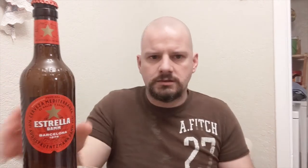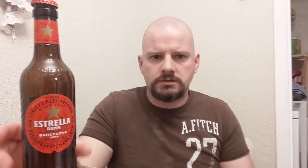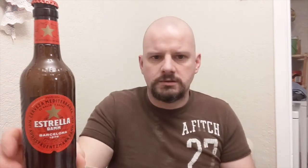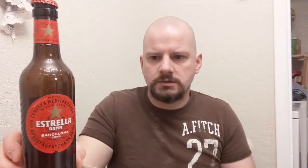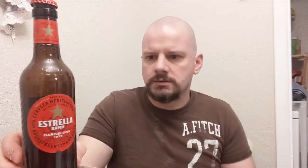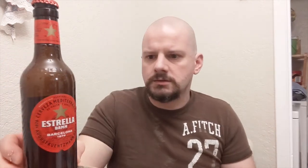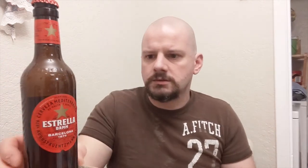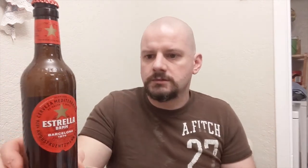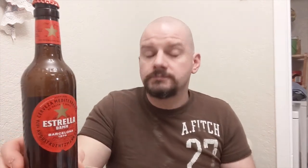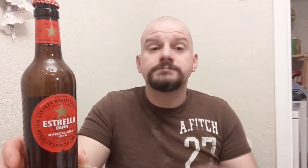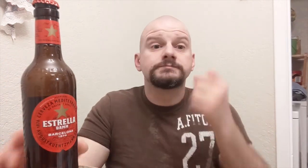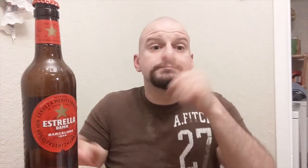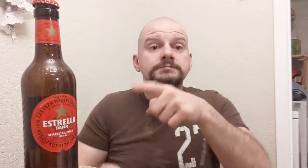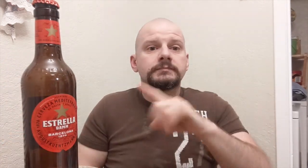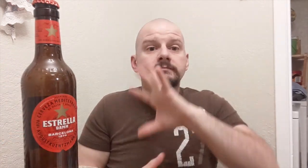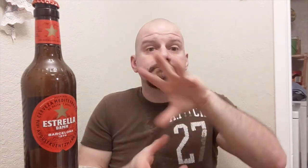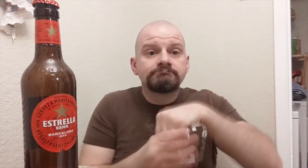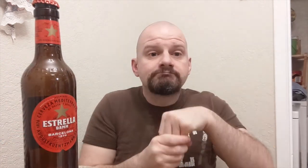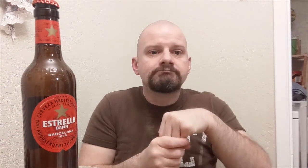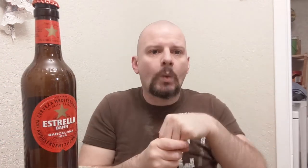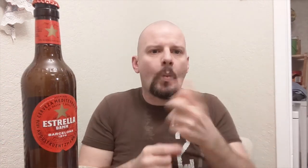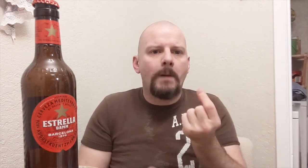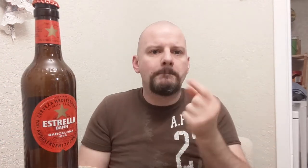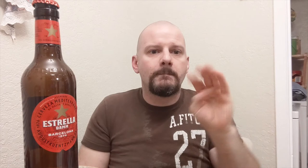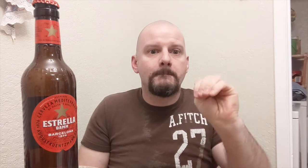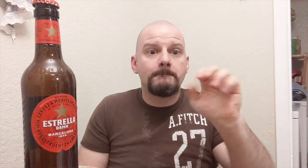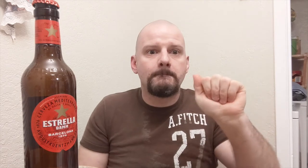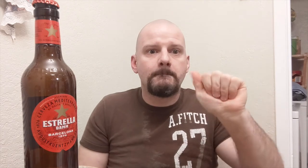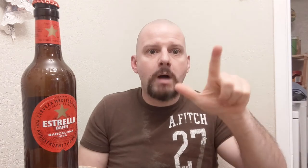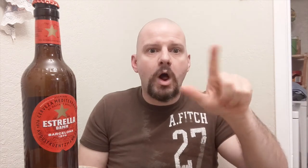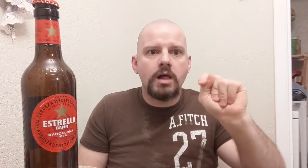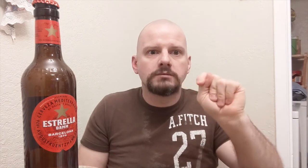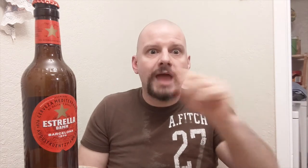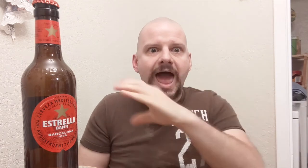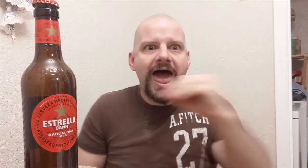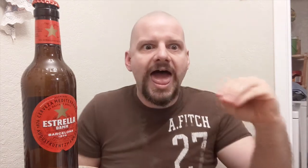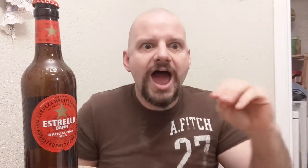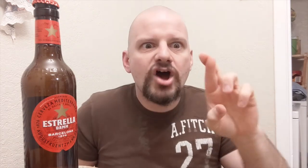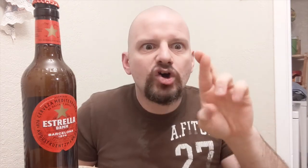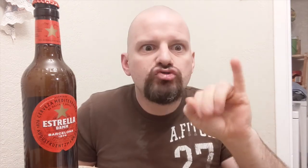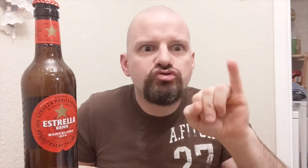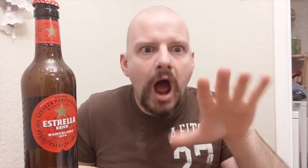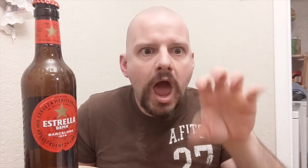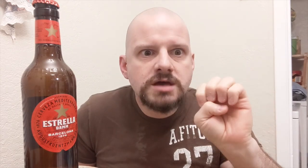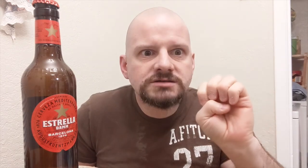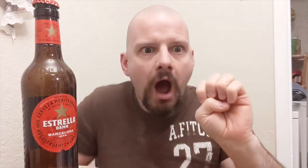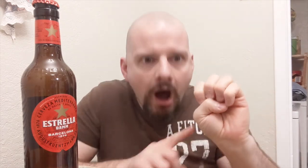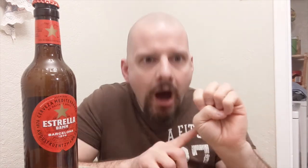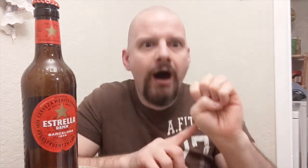It consists of malt and rice... Interestingly!